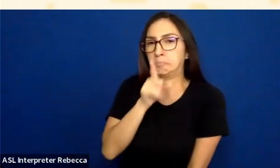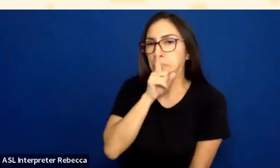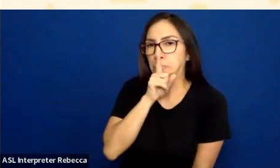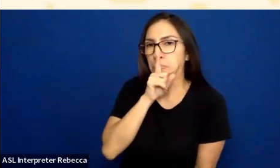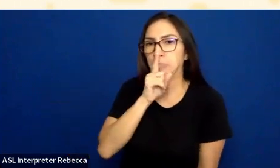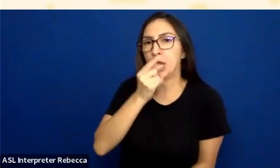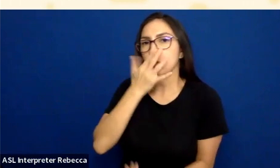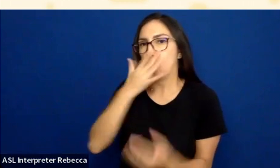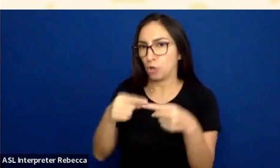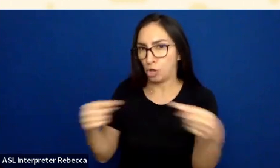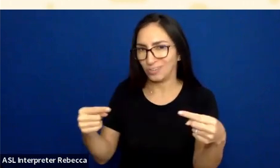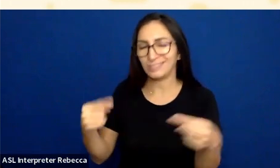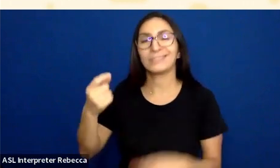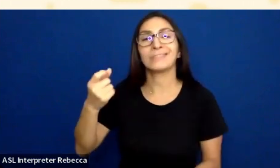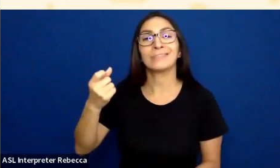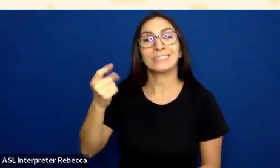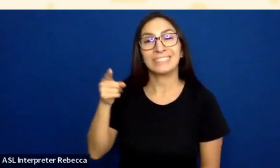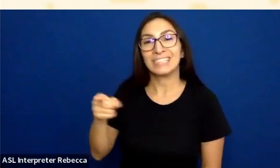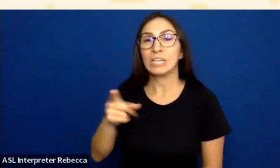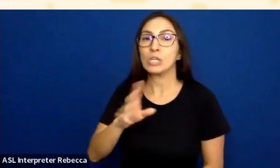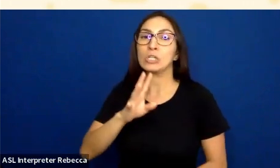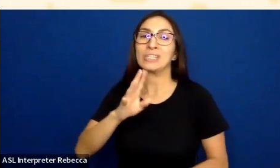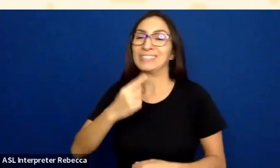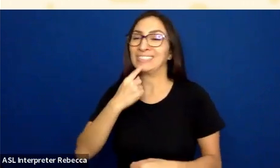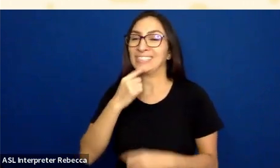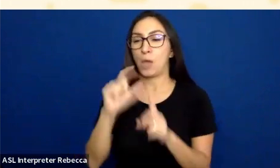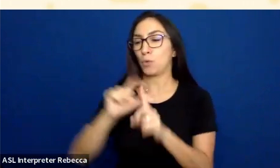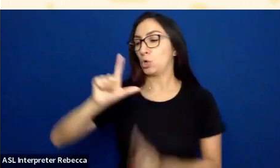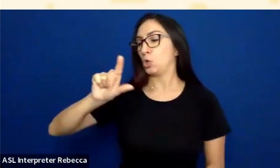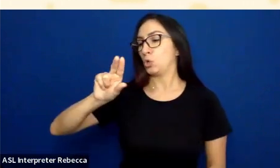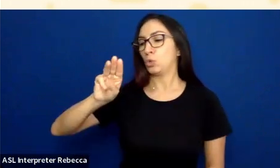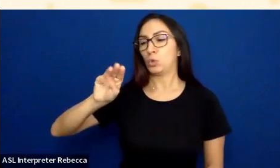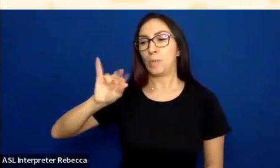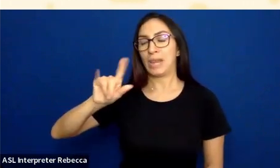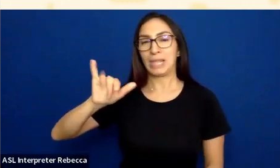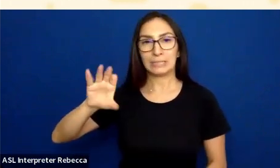What they talk about in WCAG is luminance contrast. And what that means is it's not about the colors you choose;